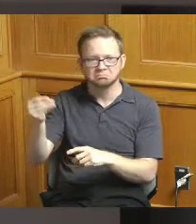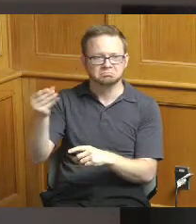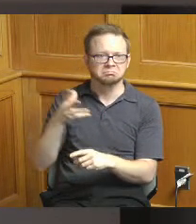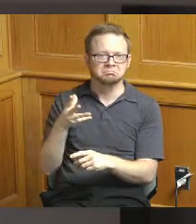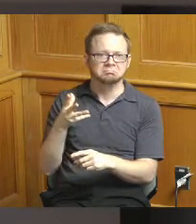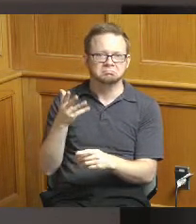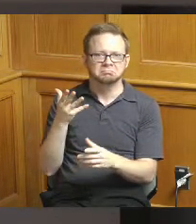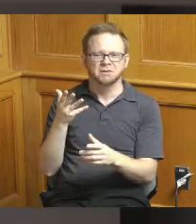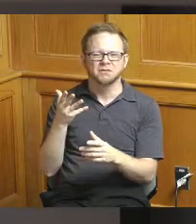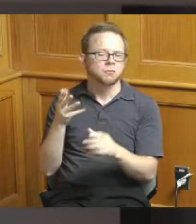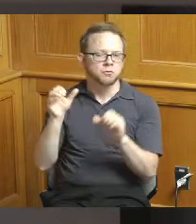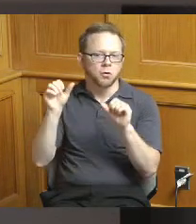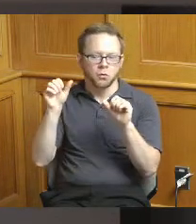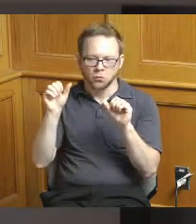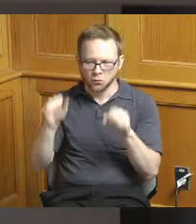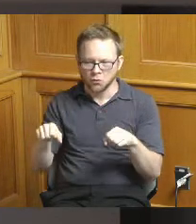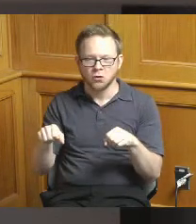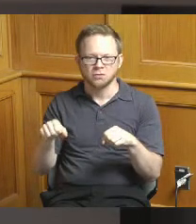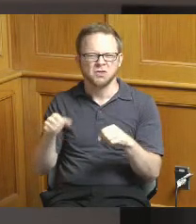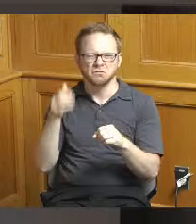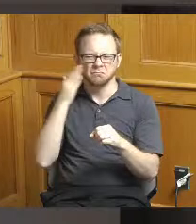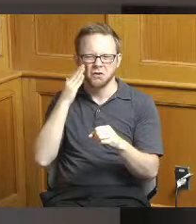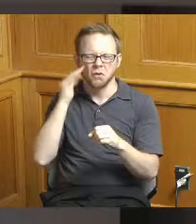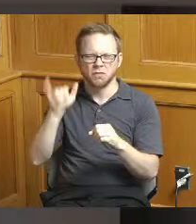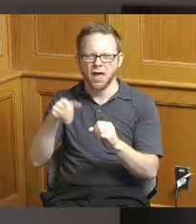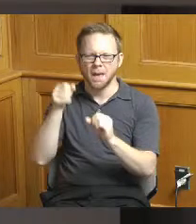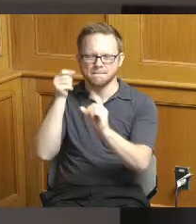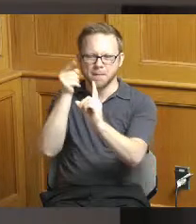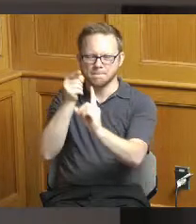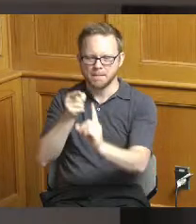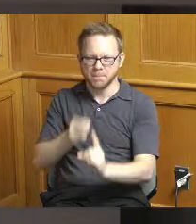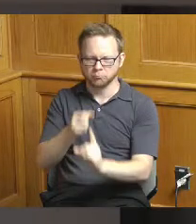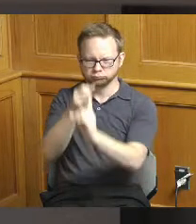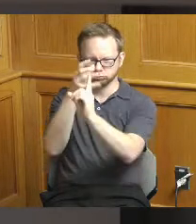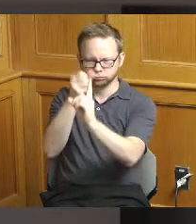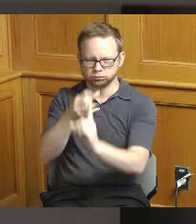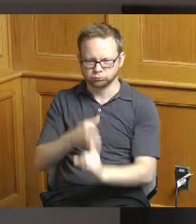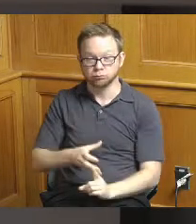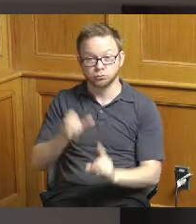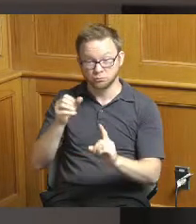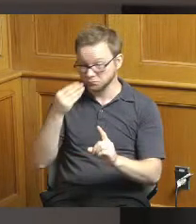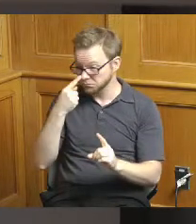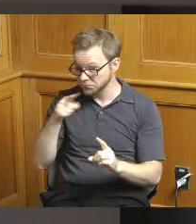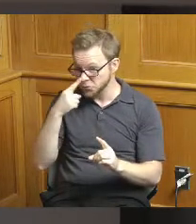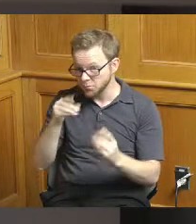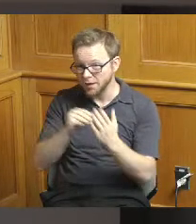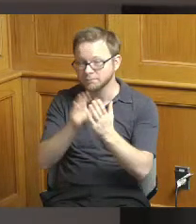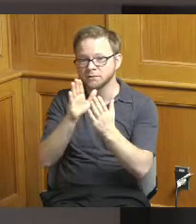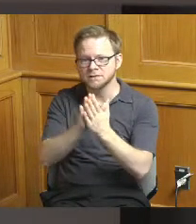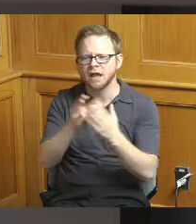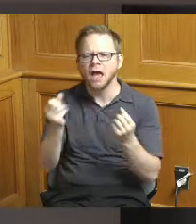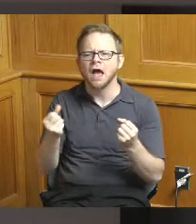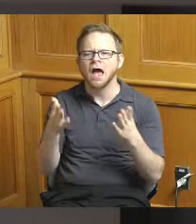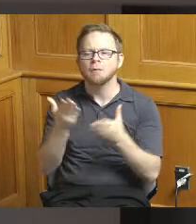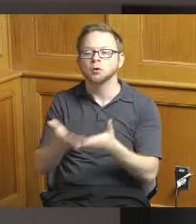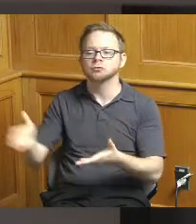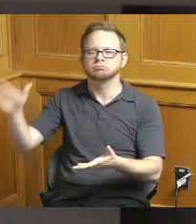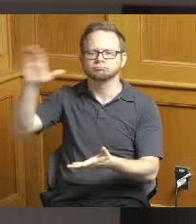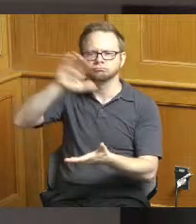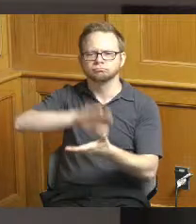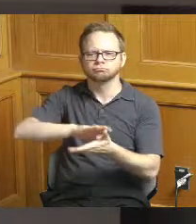lines that you list what the total spend will be on the project you know obviously it's not all